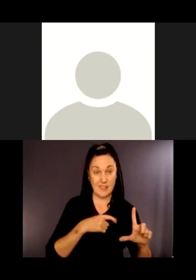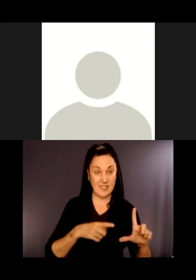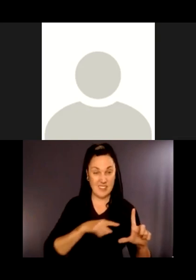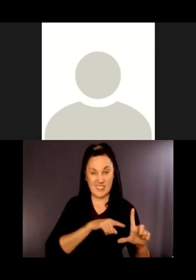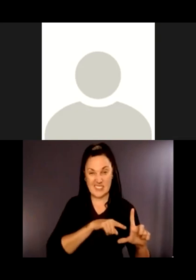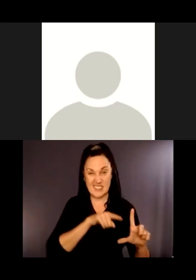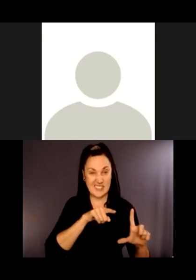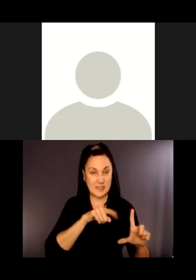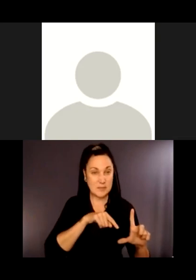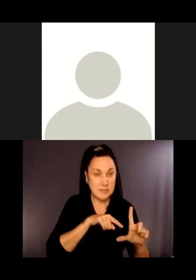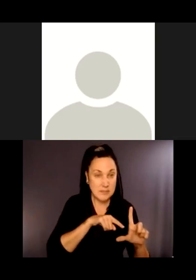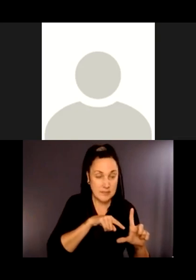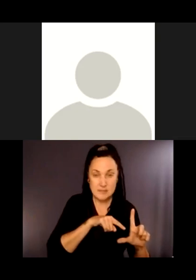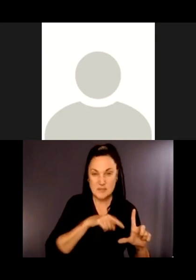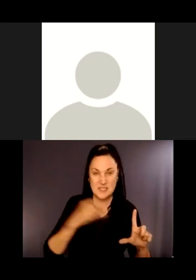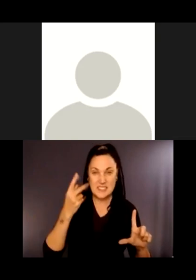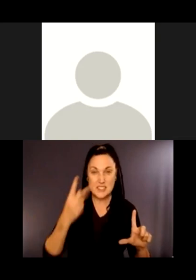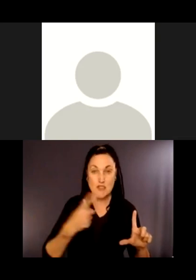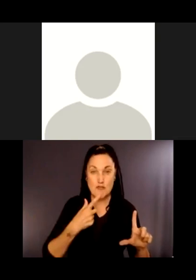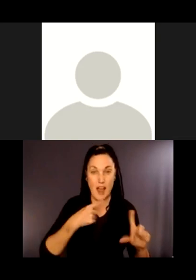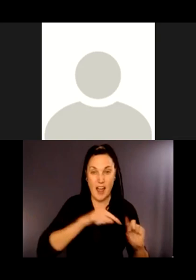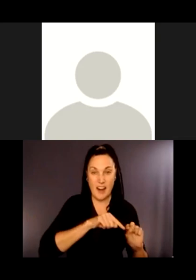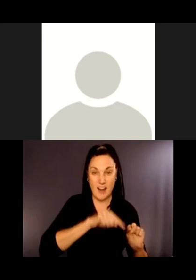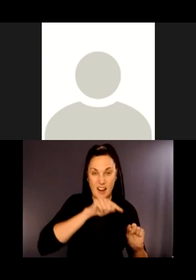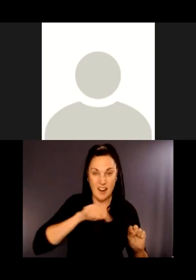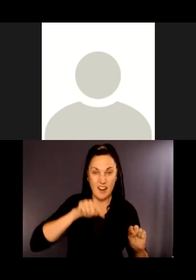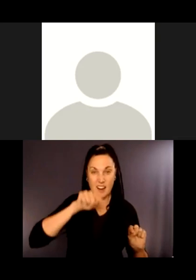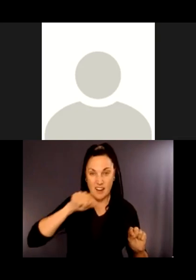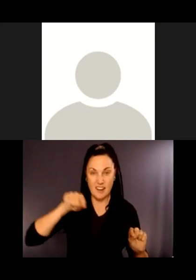kind of winding its way through the Coal Creek Natural Area.